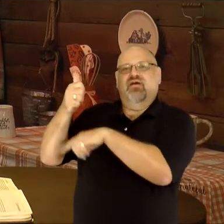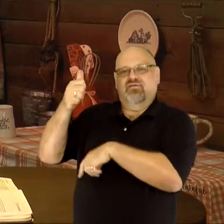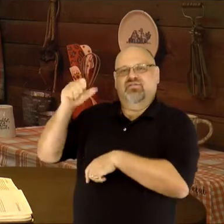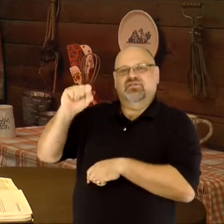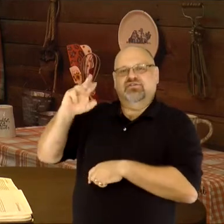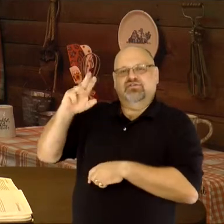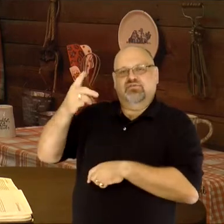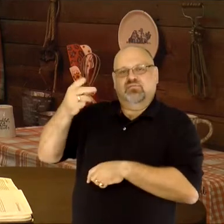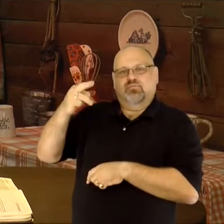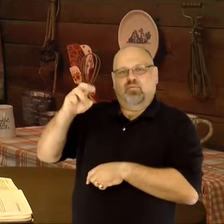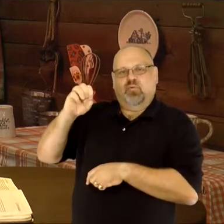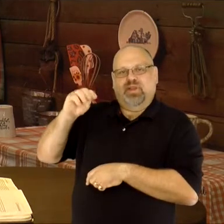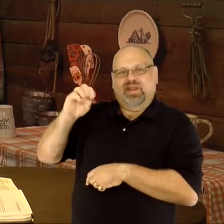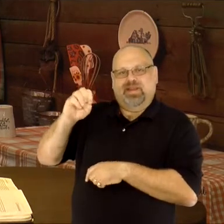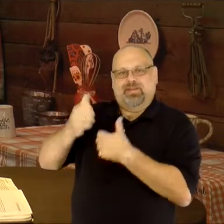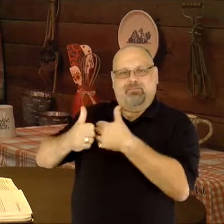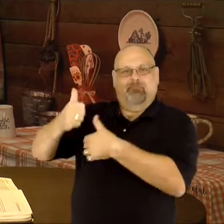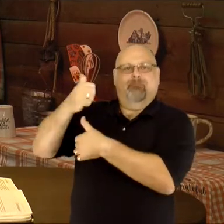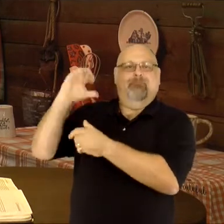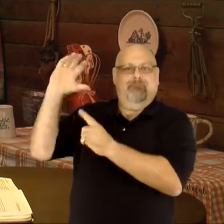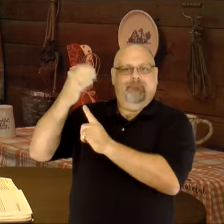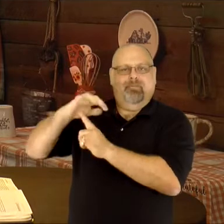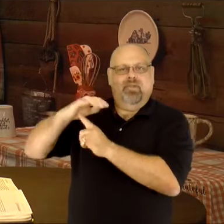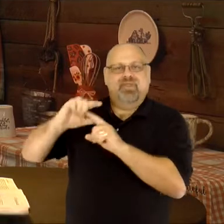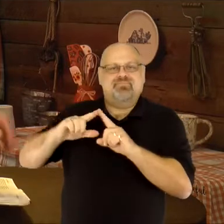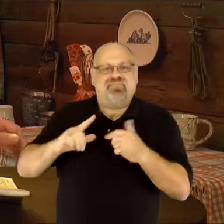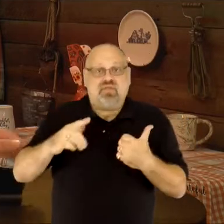If you're hungry for more, then I want to invite you to turn